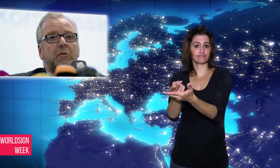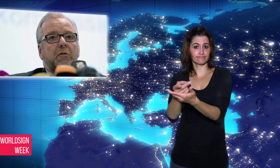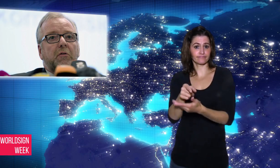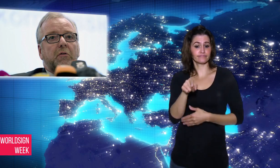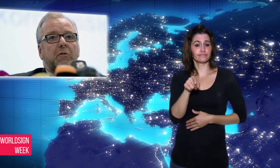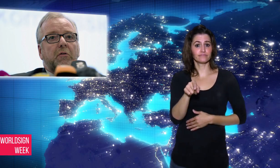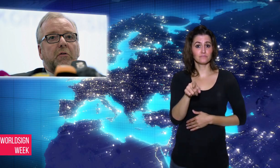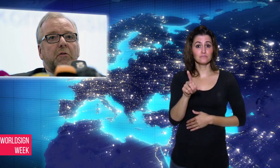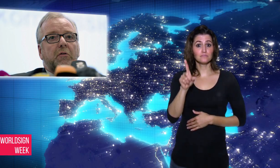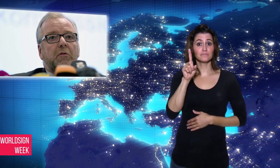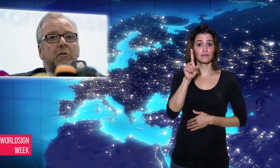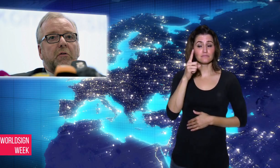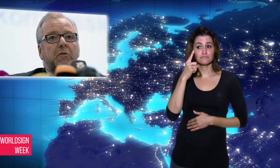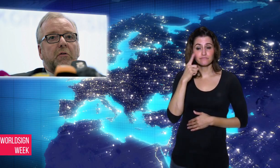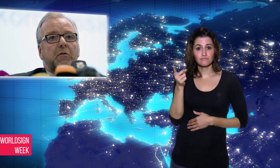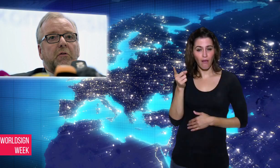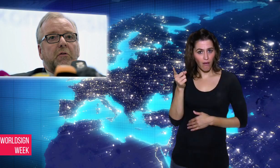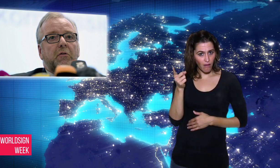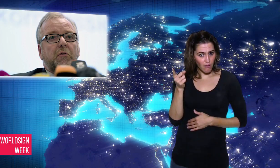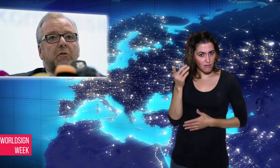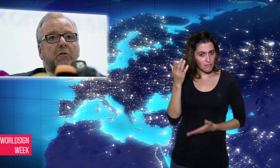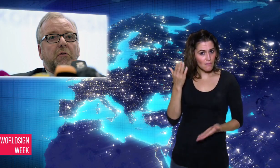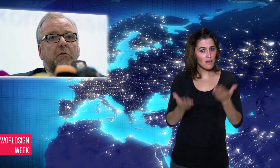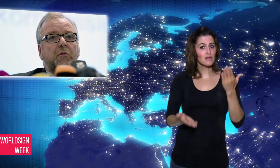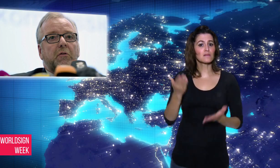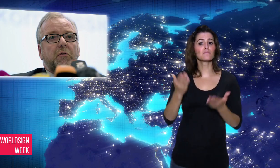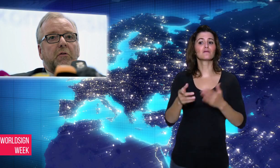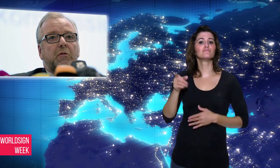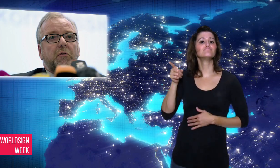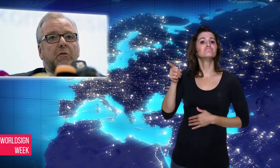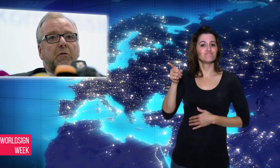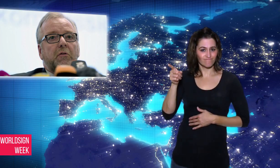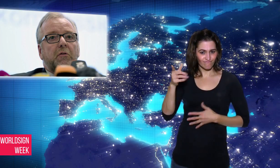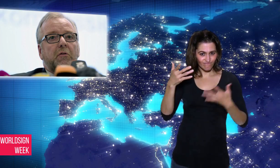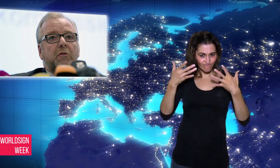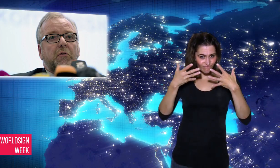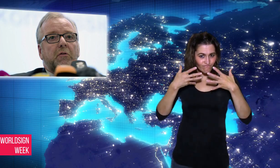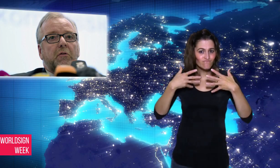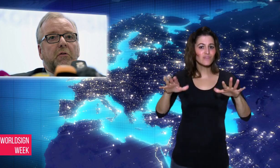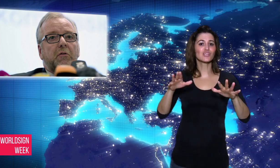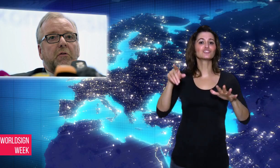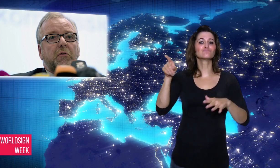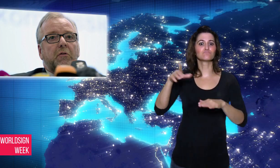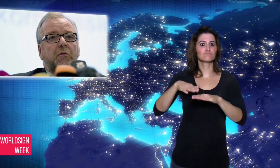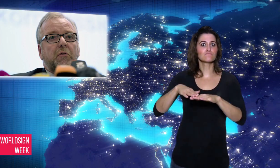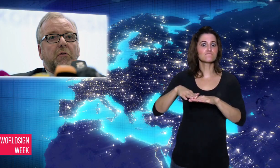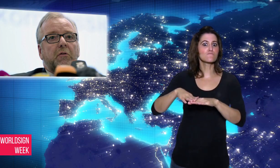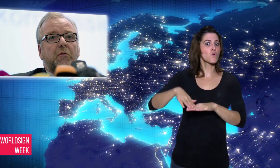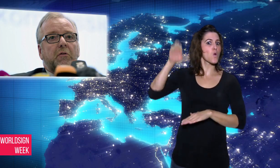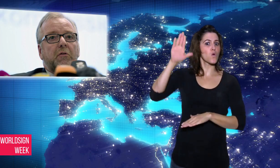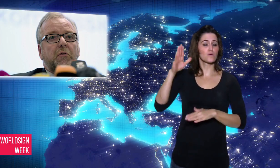the same period while working at two